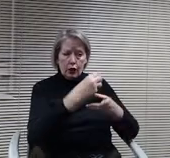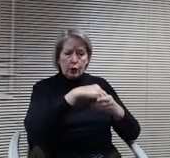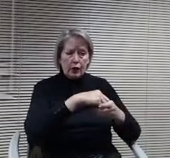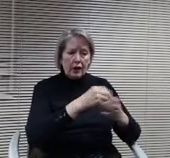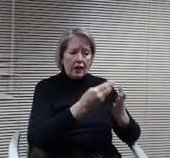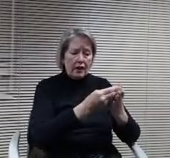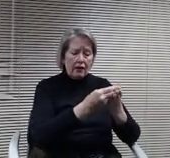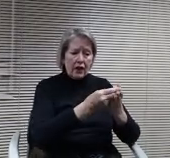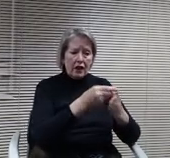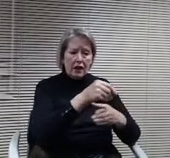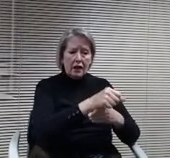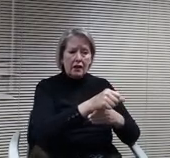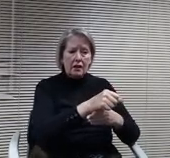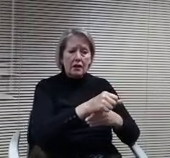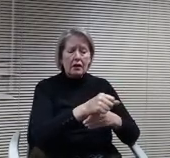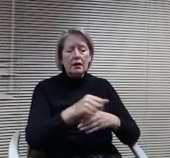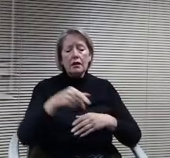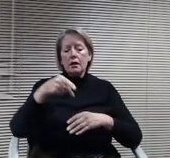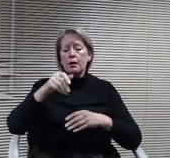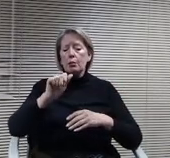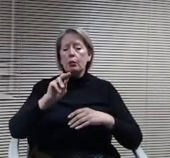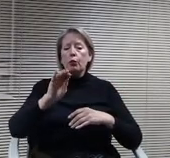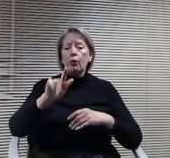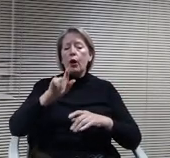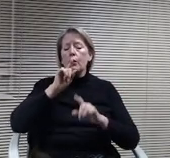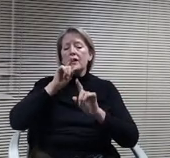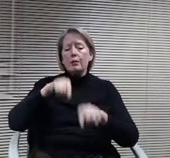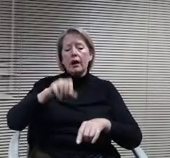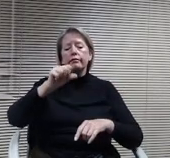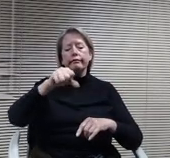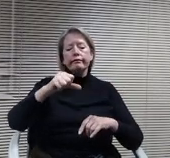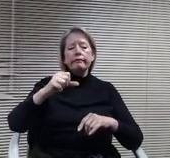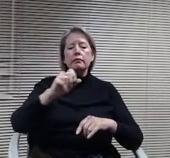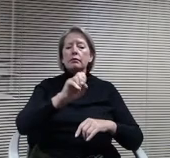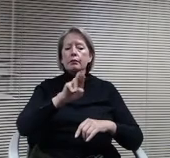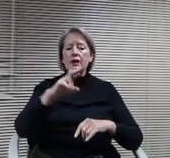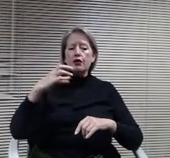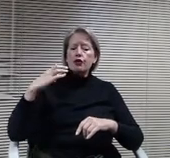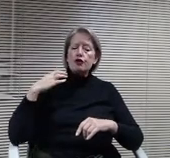Handle. Yes, Mr Chair in fact, just as a comparison, we've.